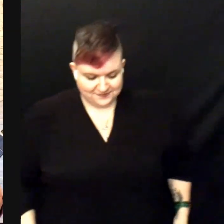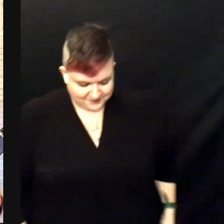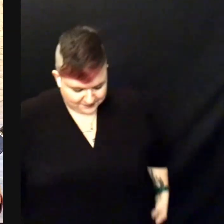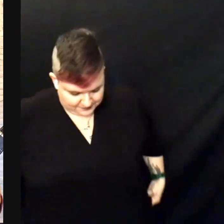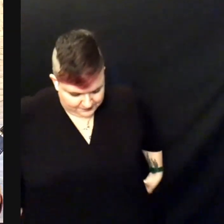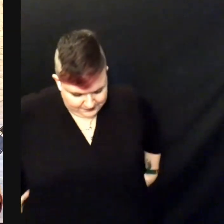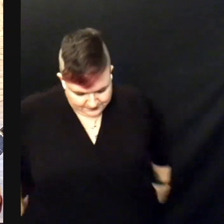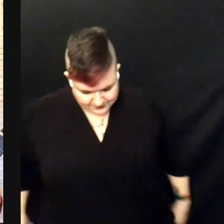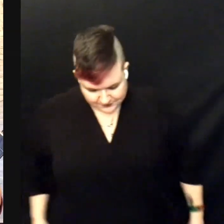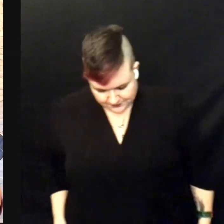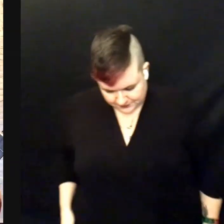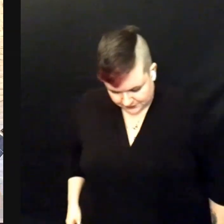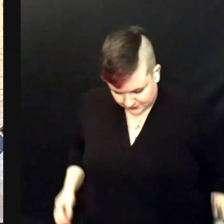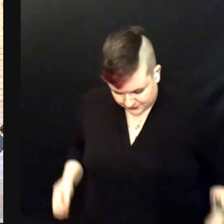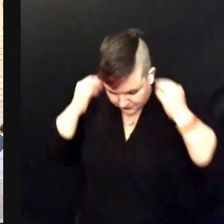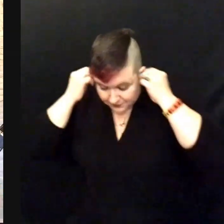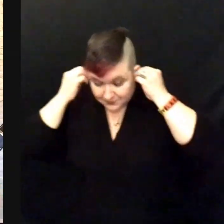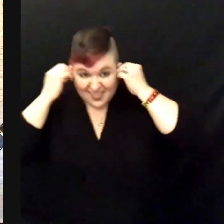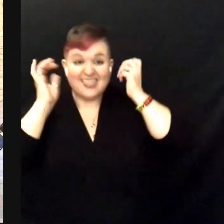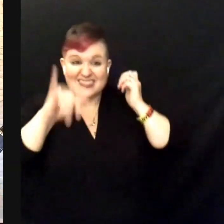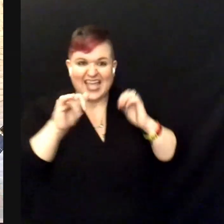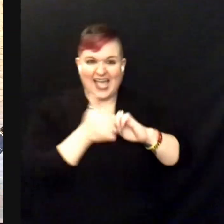This is how I feel.